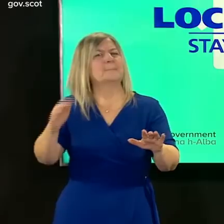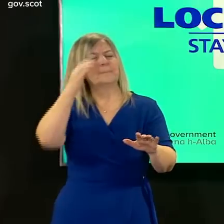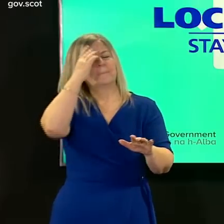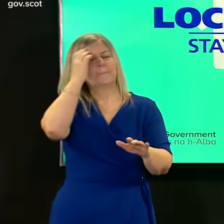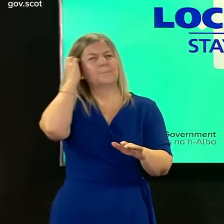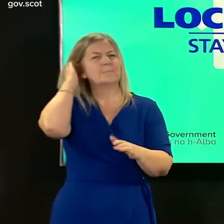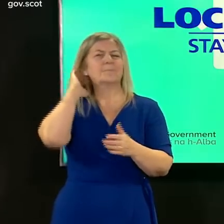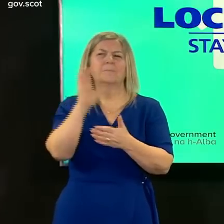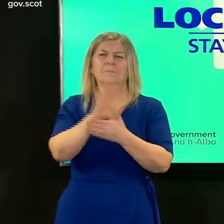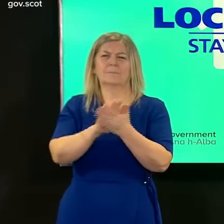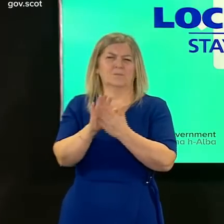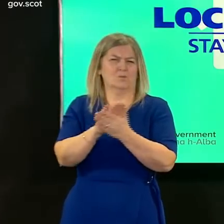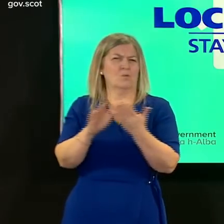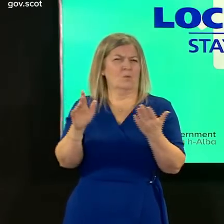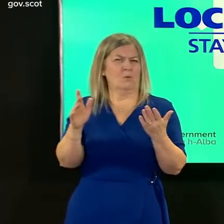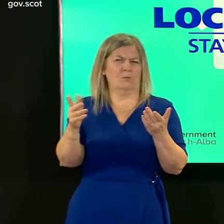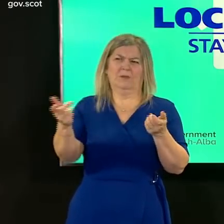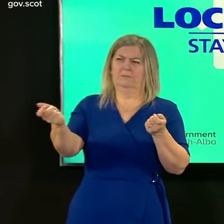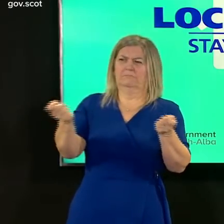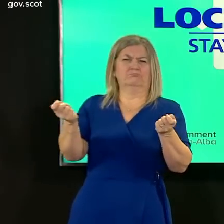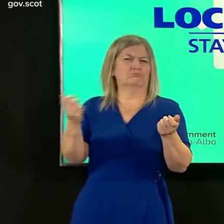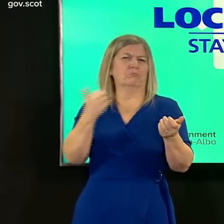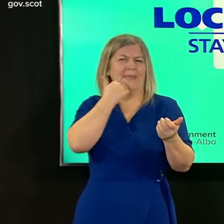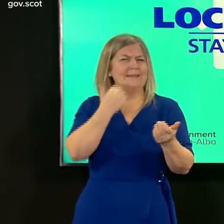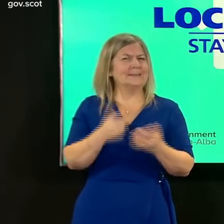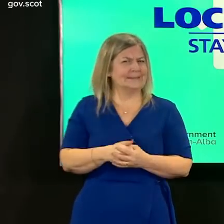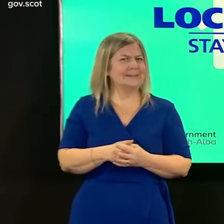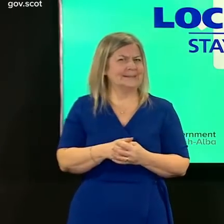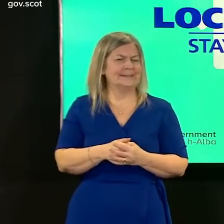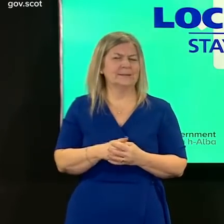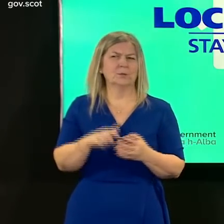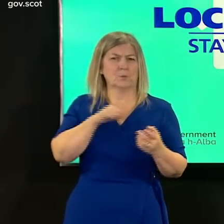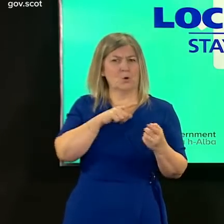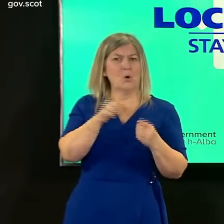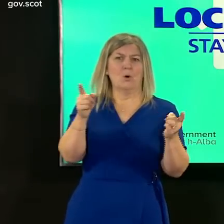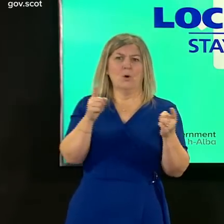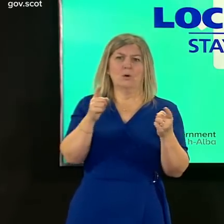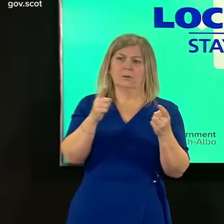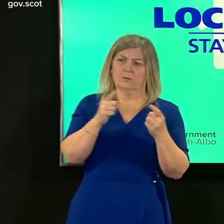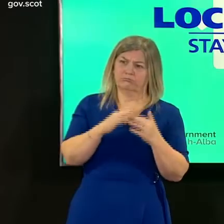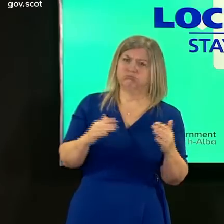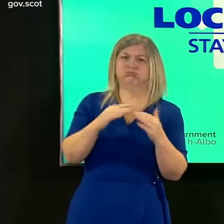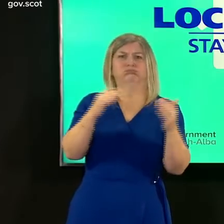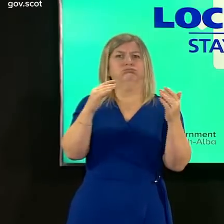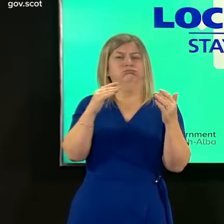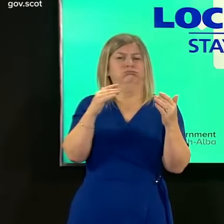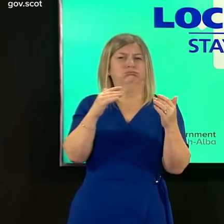the vaccination program and protection it's because of that that we are collectively confident